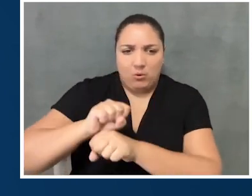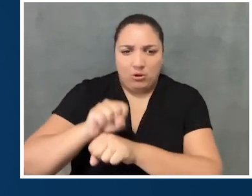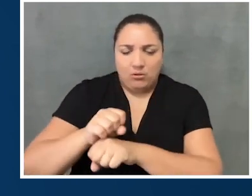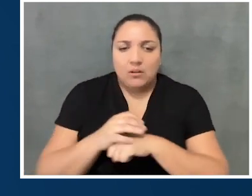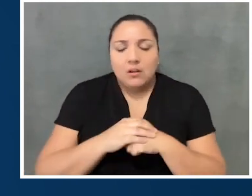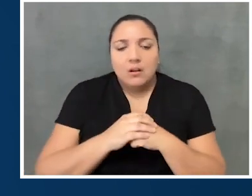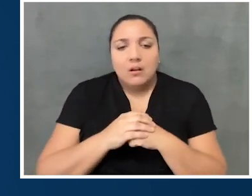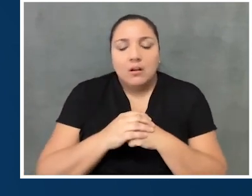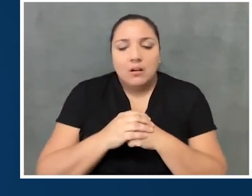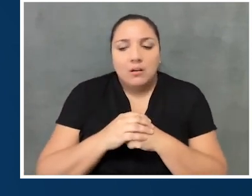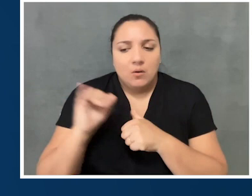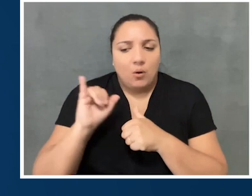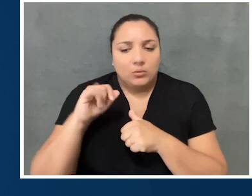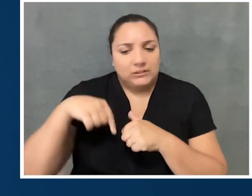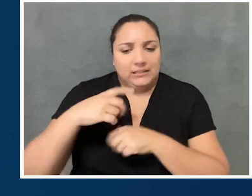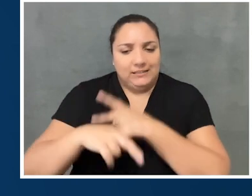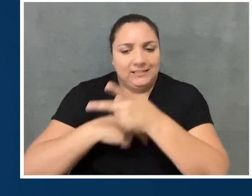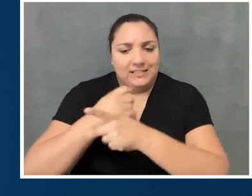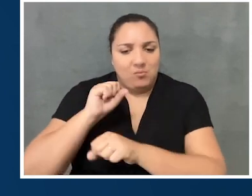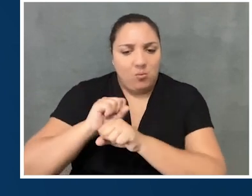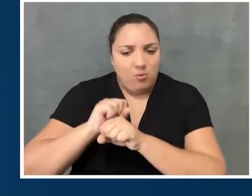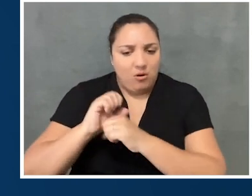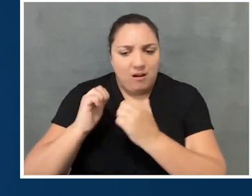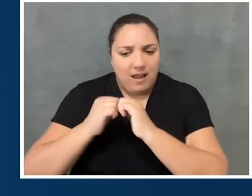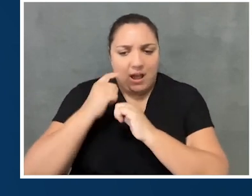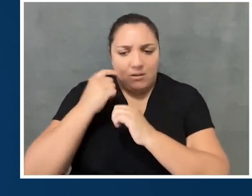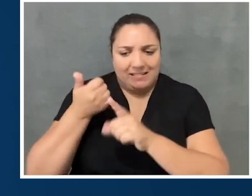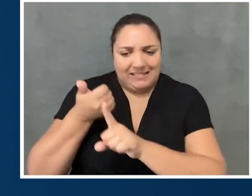And also, how this type of position actually came into being, right?